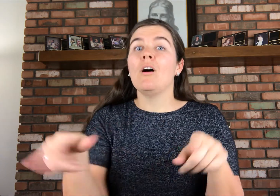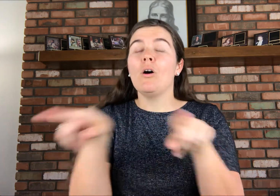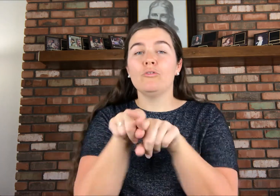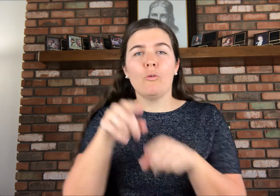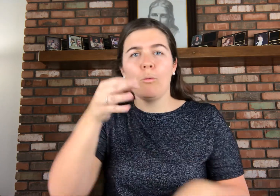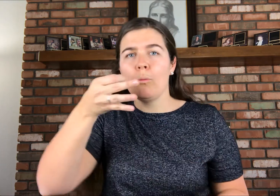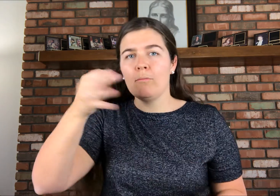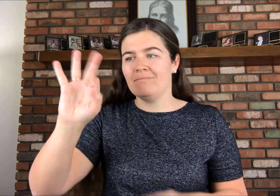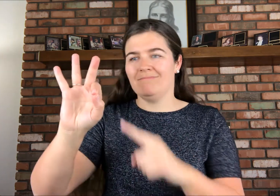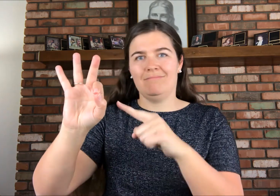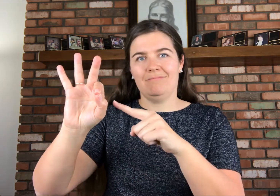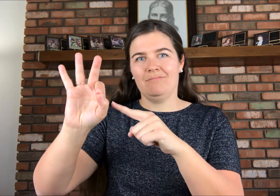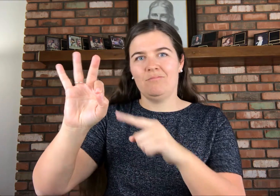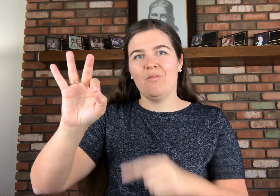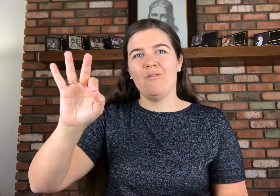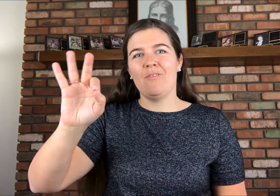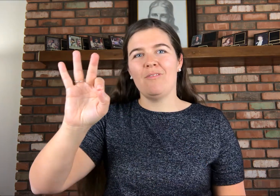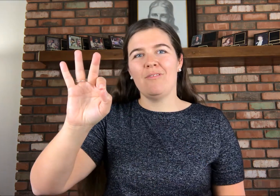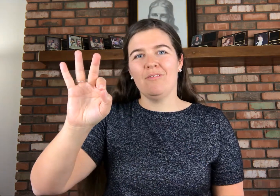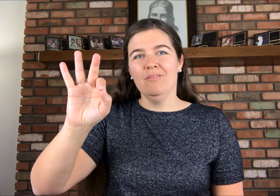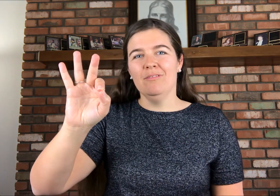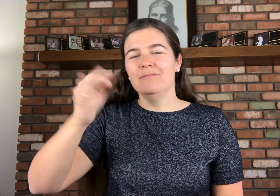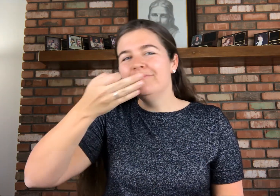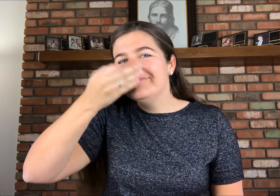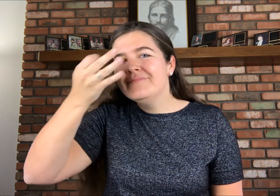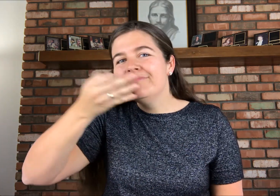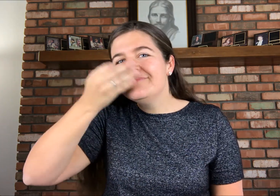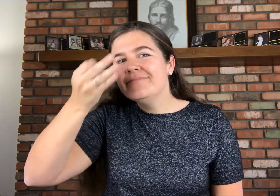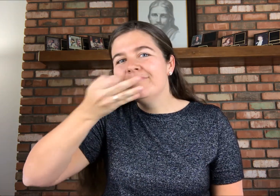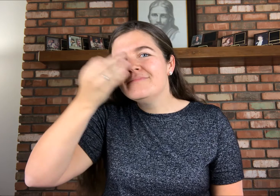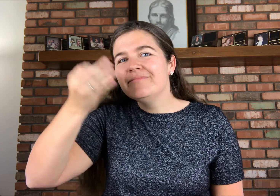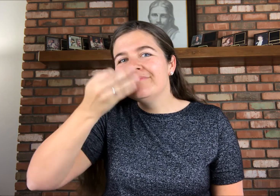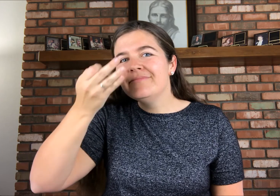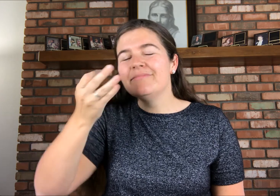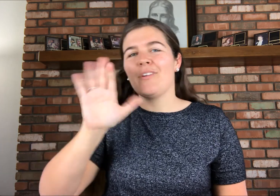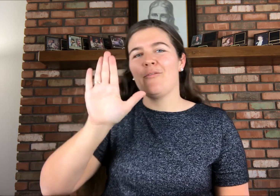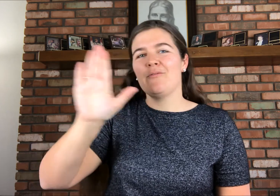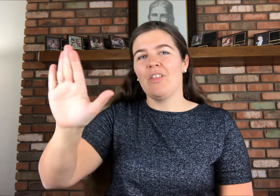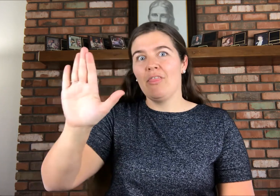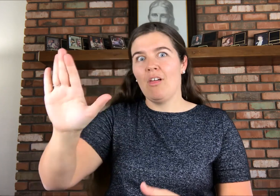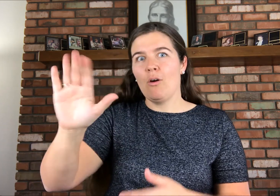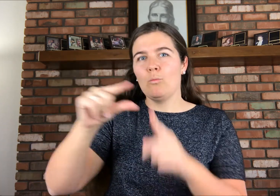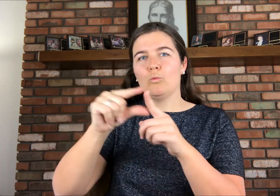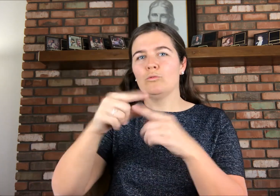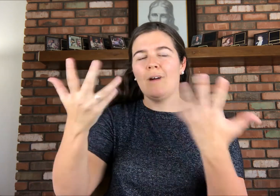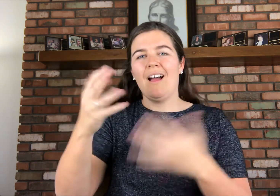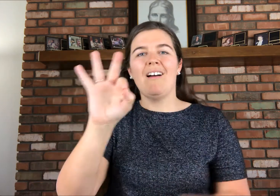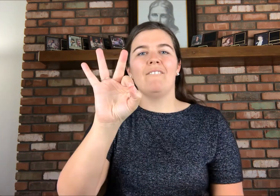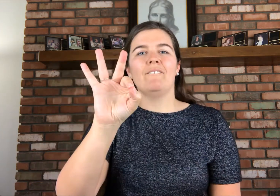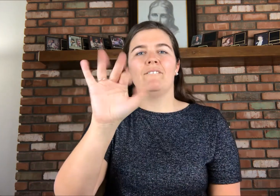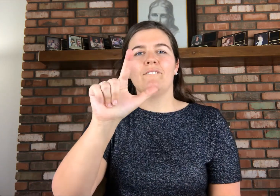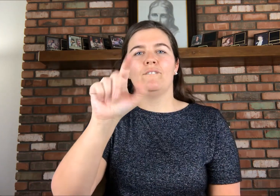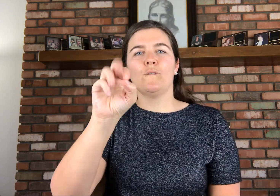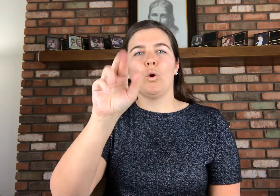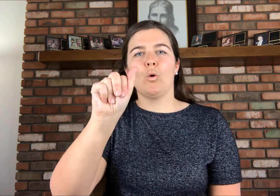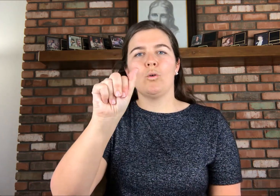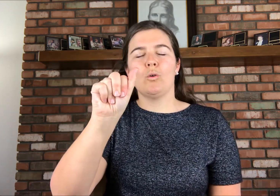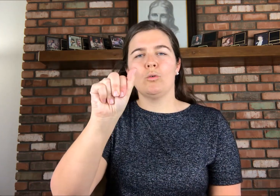Use this "F" hand shape which is for their word for flower: F-L-O-R-A